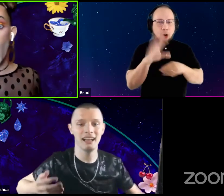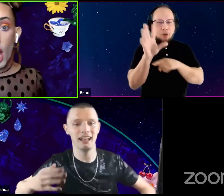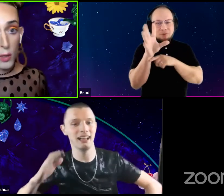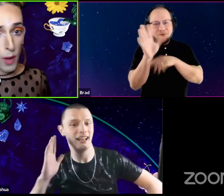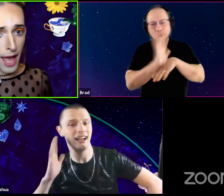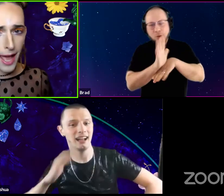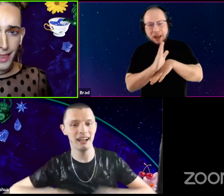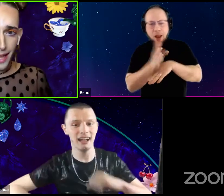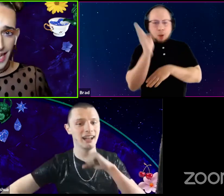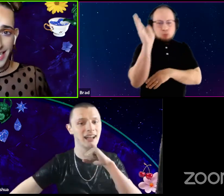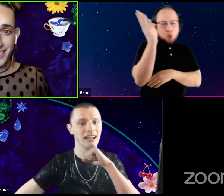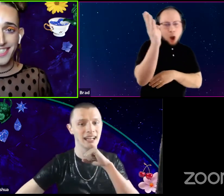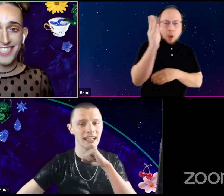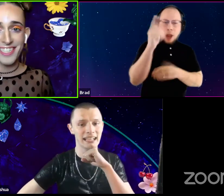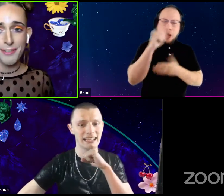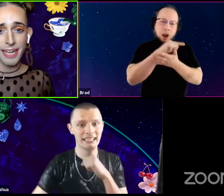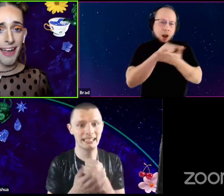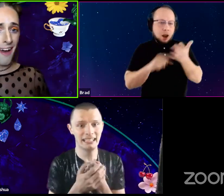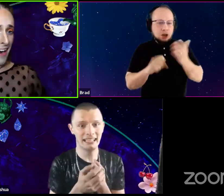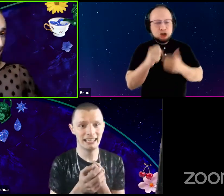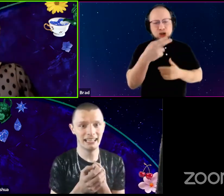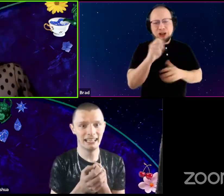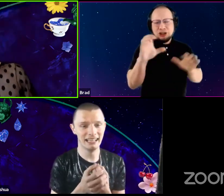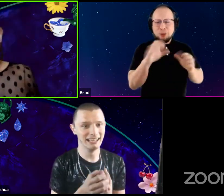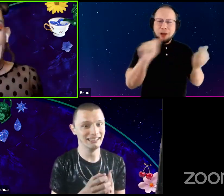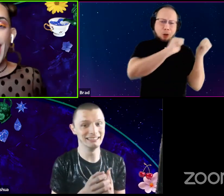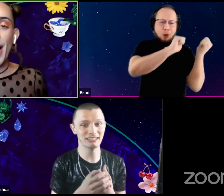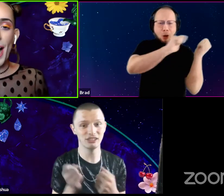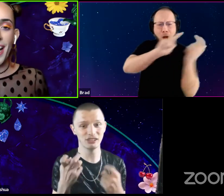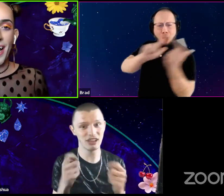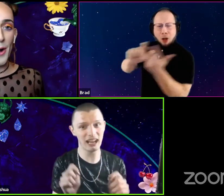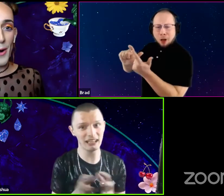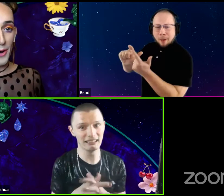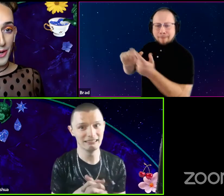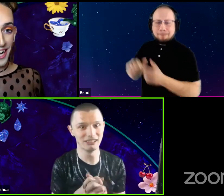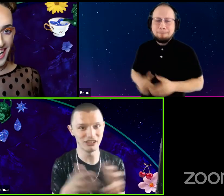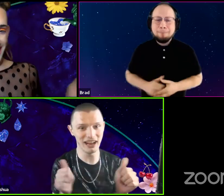like she's doing it all. She shines, she shines.